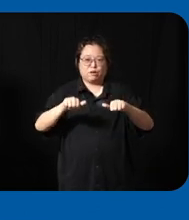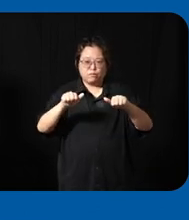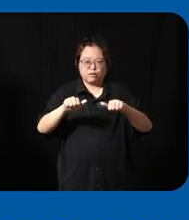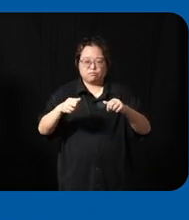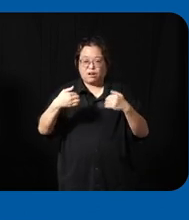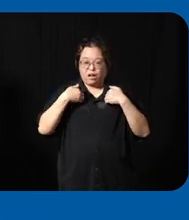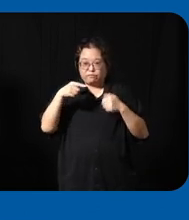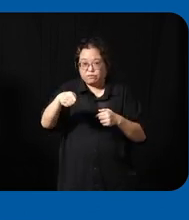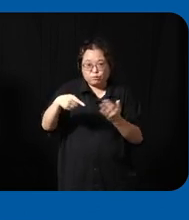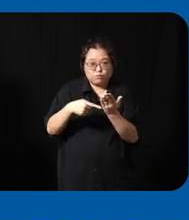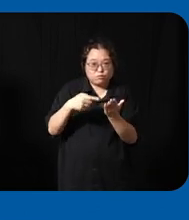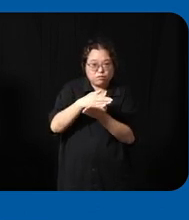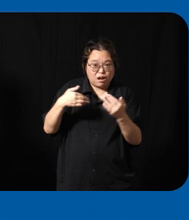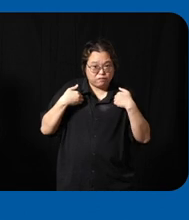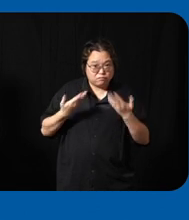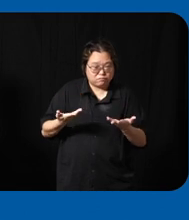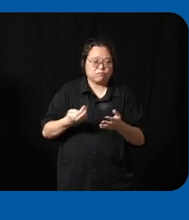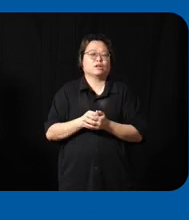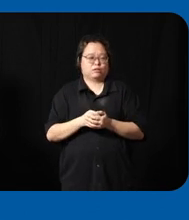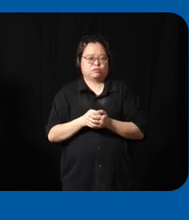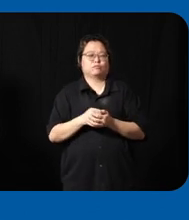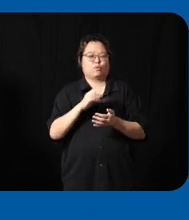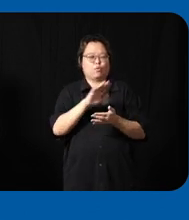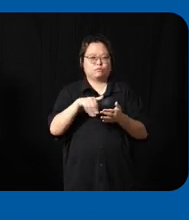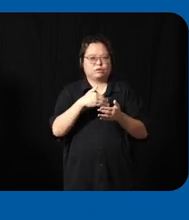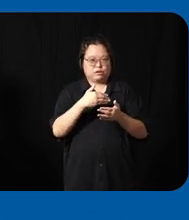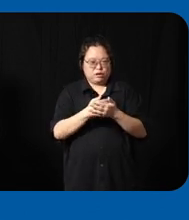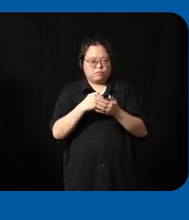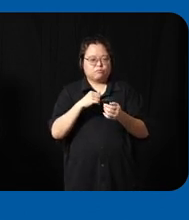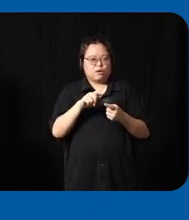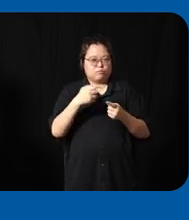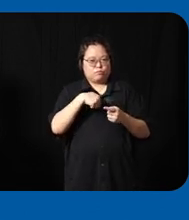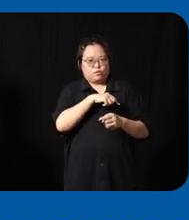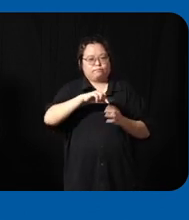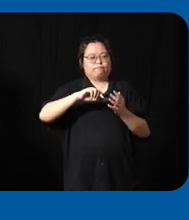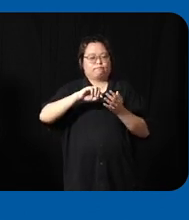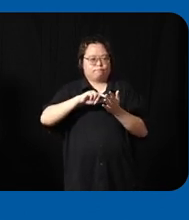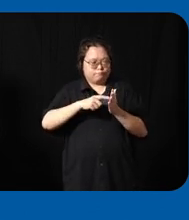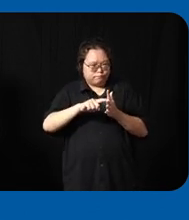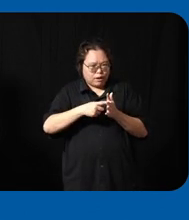uh Maps out the considerations that SG enable has whenever we embark on at initiatives it's